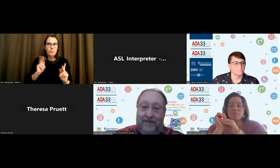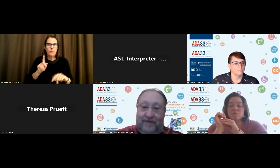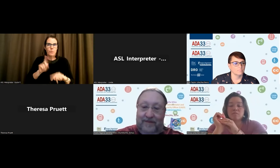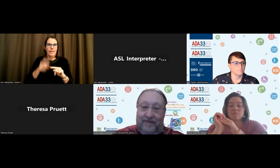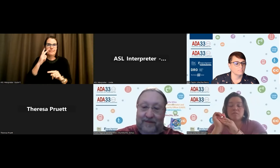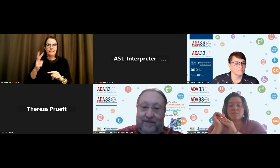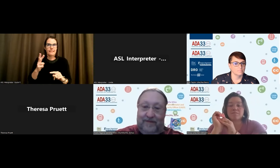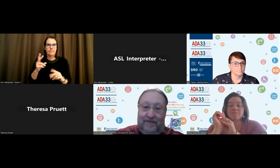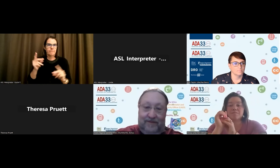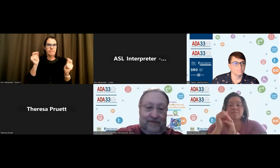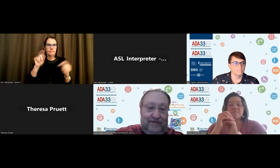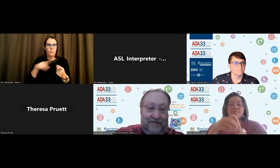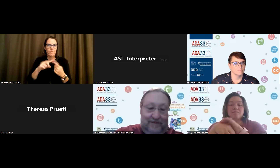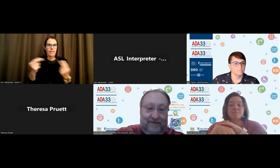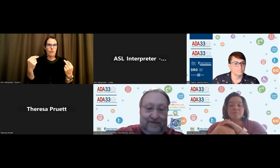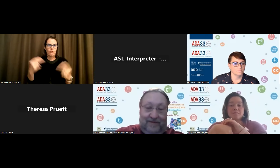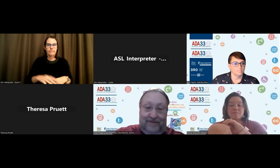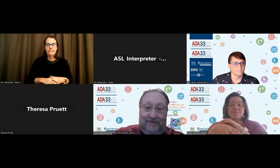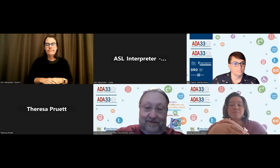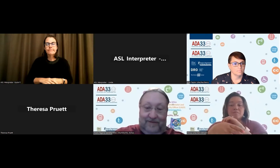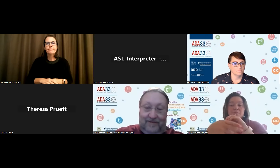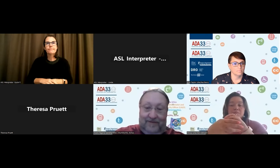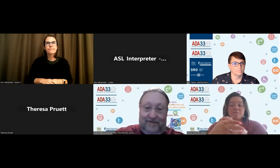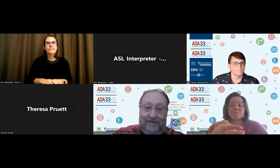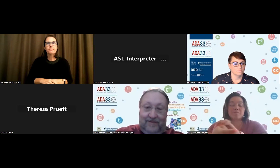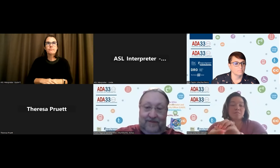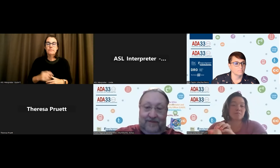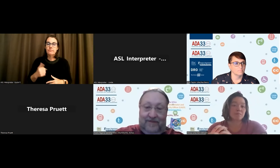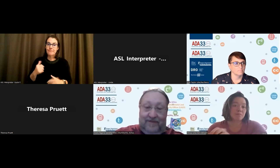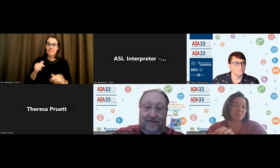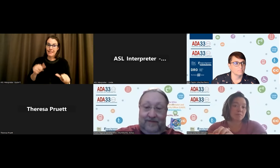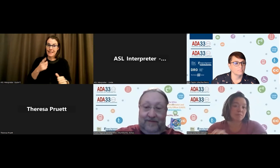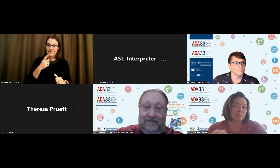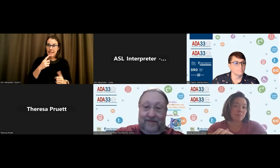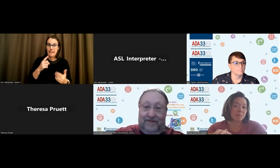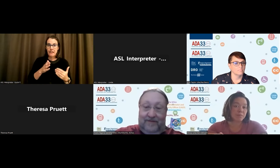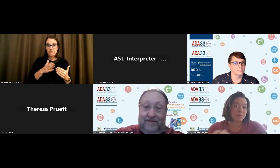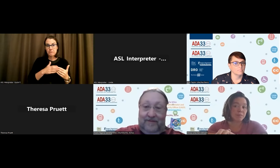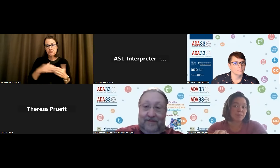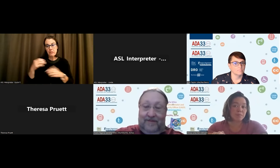see right away when they look at me. And I can say that over the years, as I've needed to utilize an accommodation